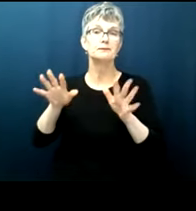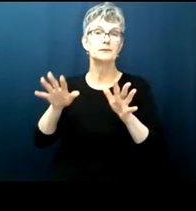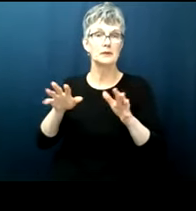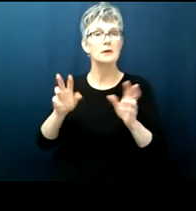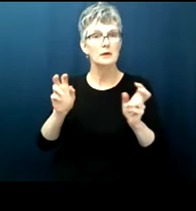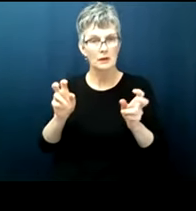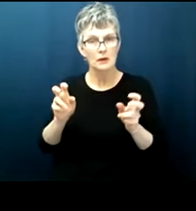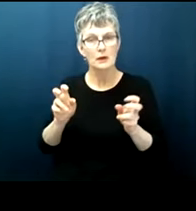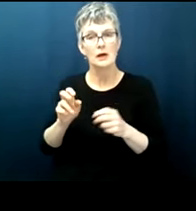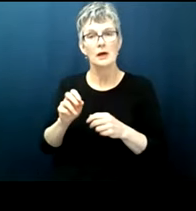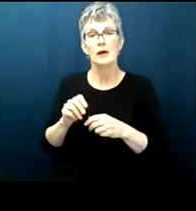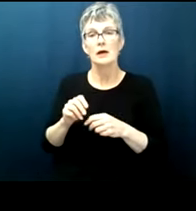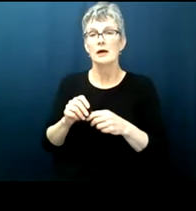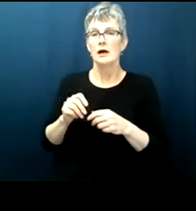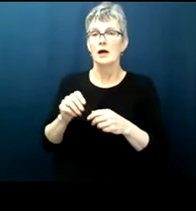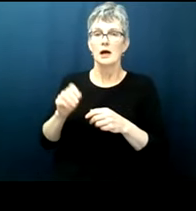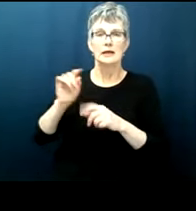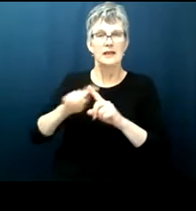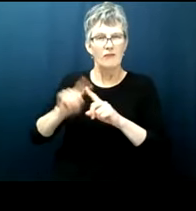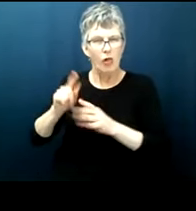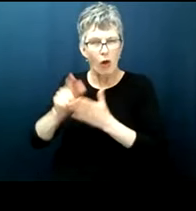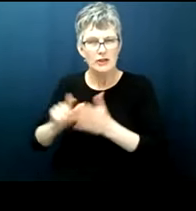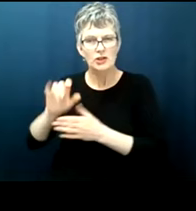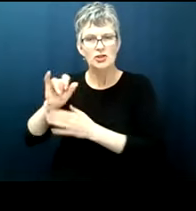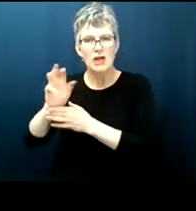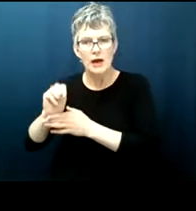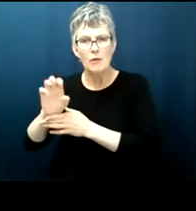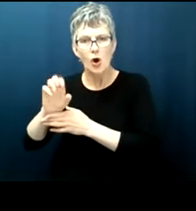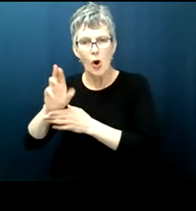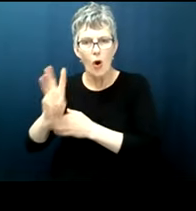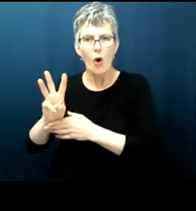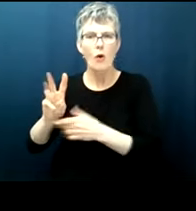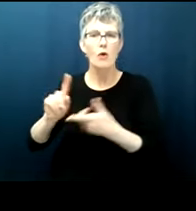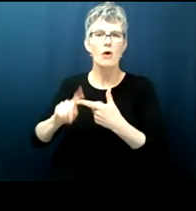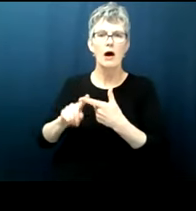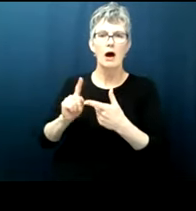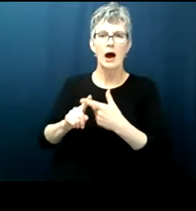from jim crow laws to poll taxes to literacy tests to today's limitations on polling hours